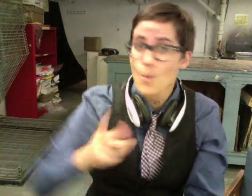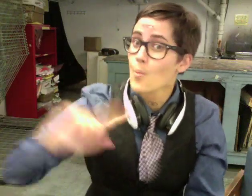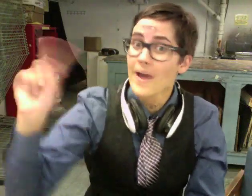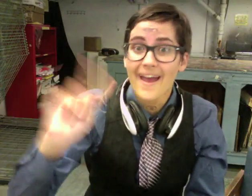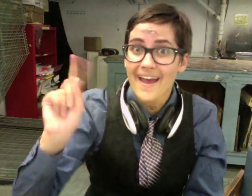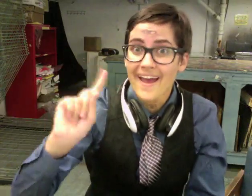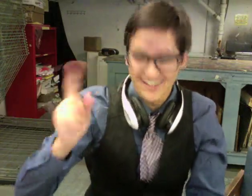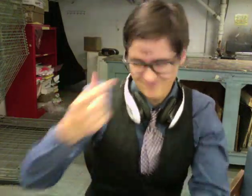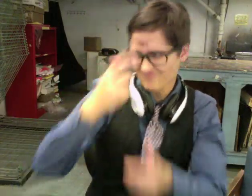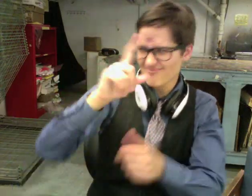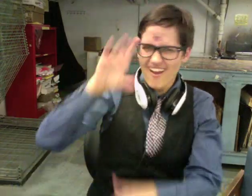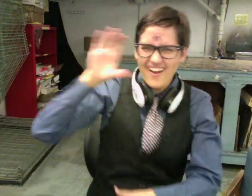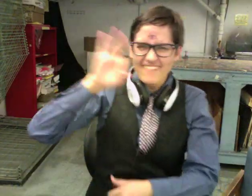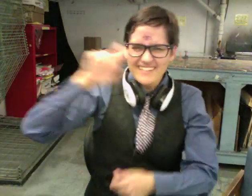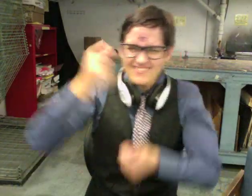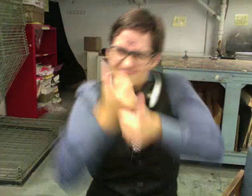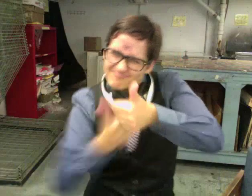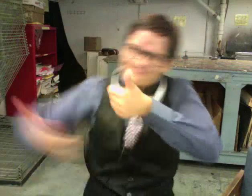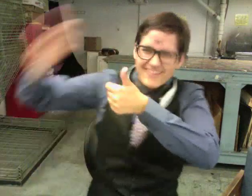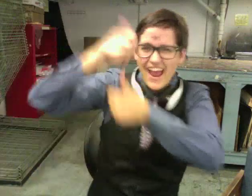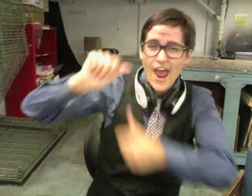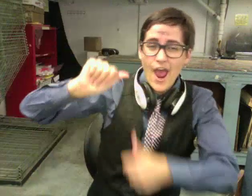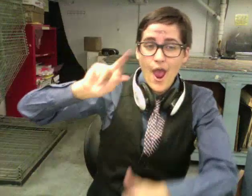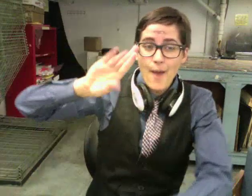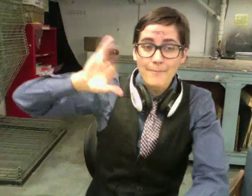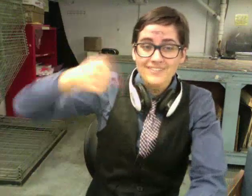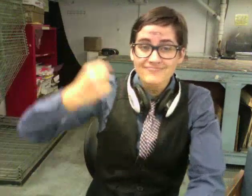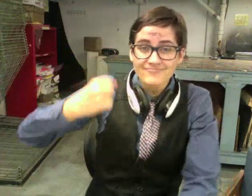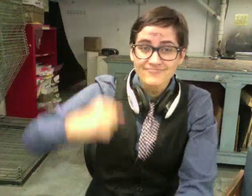the Arby's.